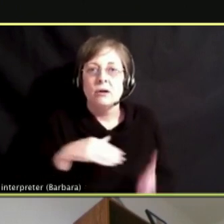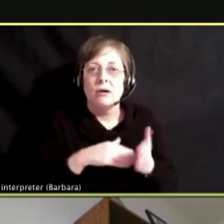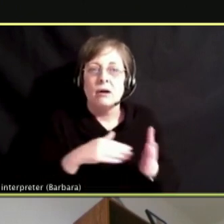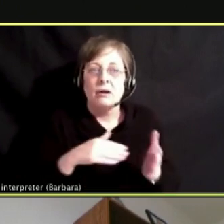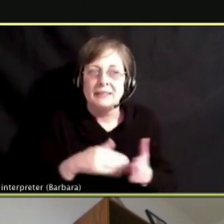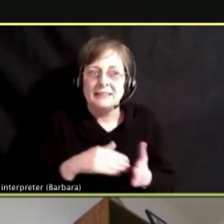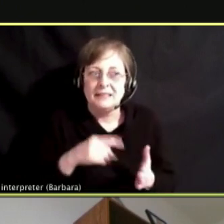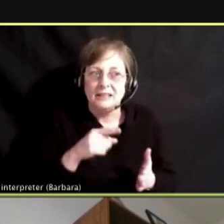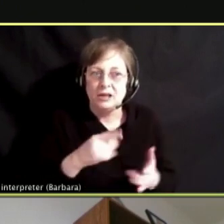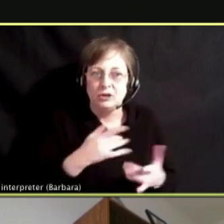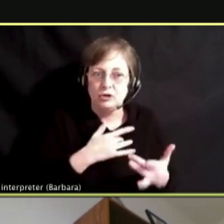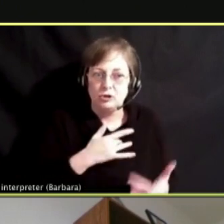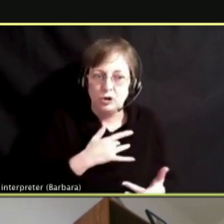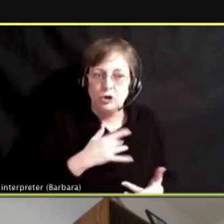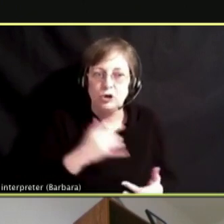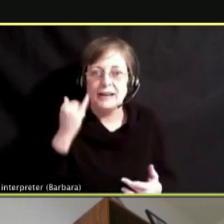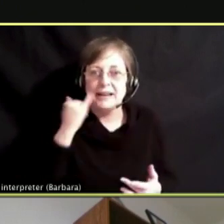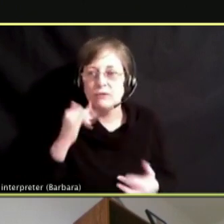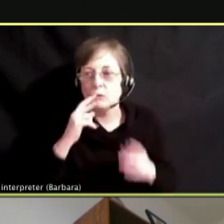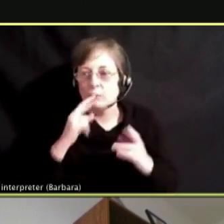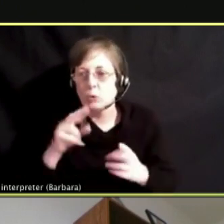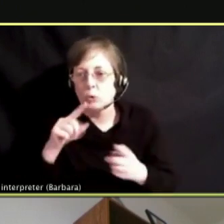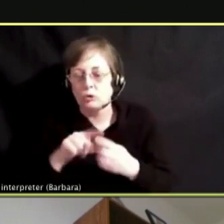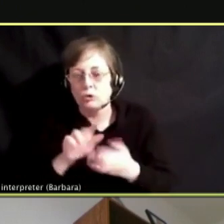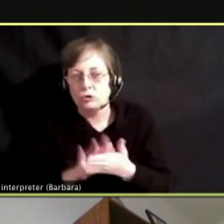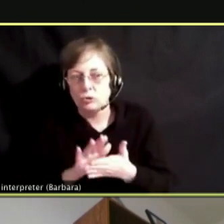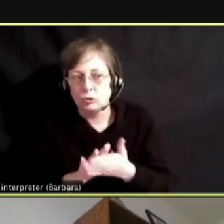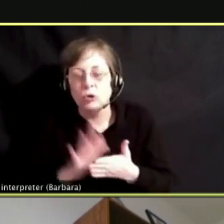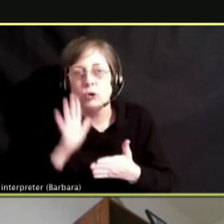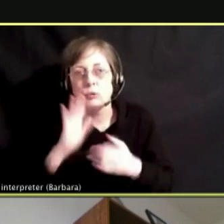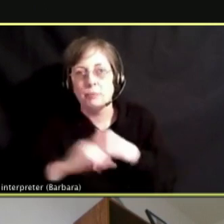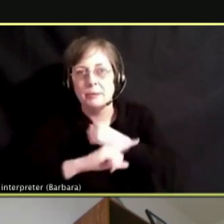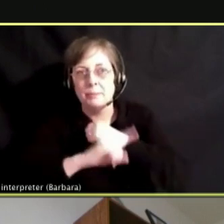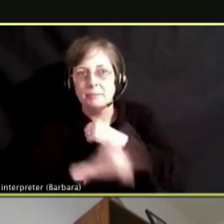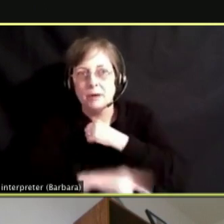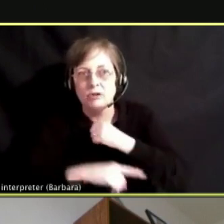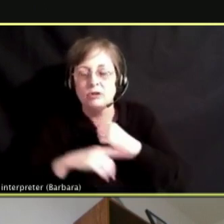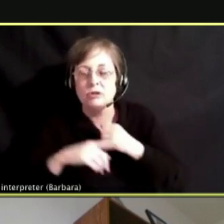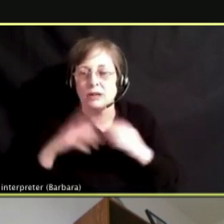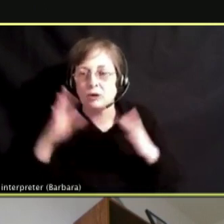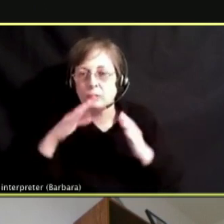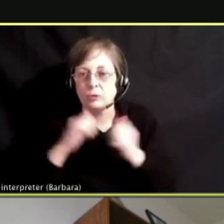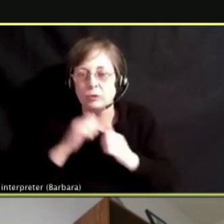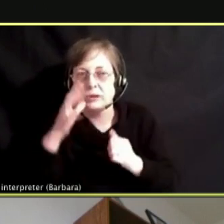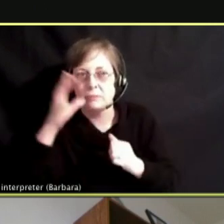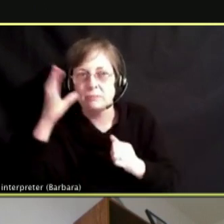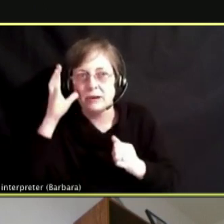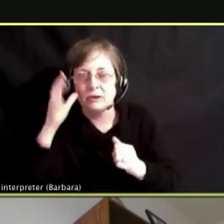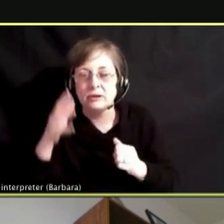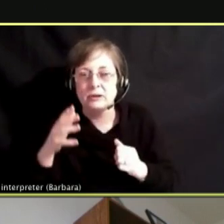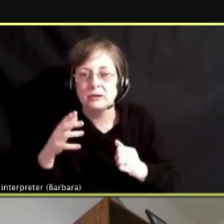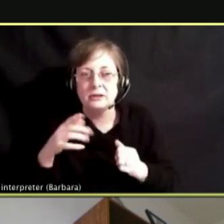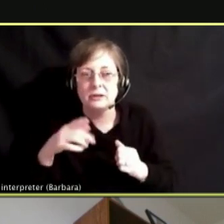ACTION OR GET IN TROUBLE WITH THEIR PARENTS, WHICH NO ONE WANTS TO BE IN THAT SITUATION.